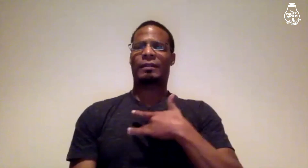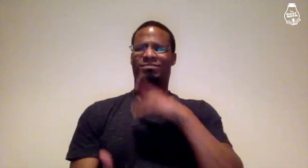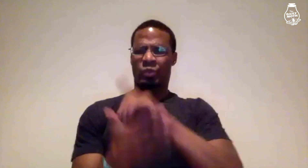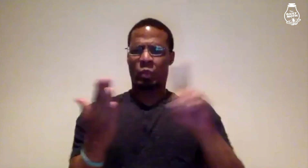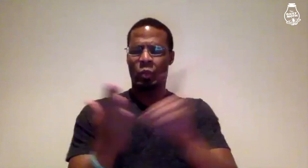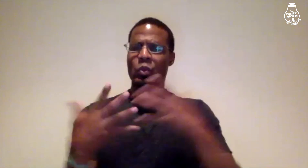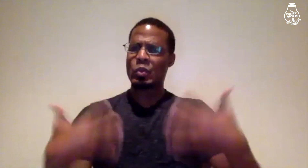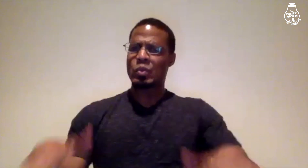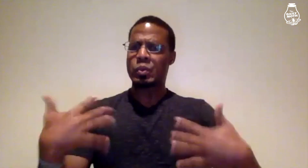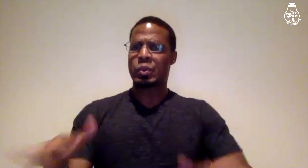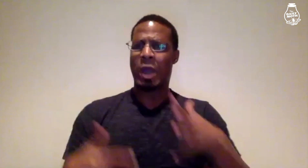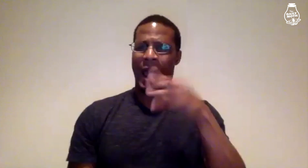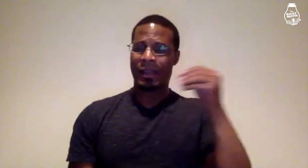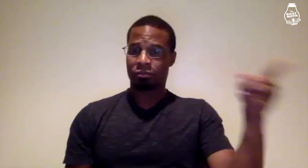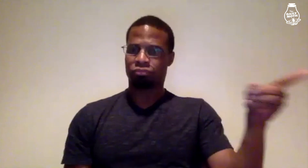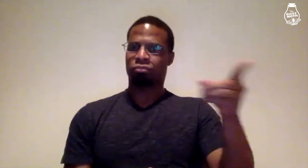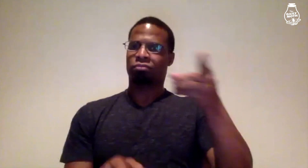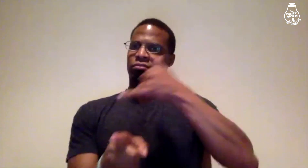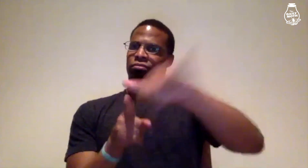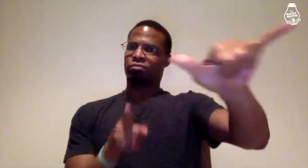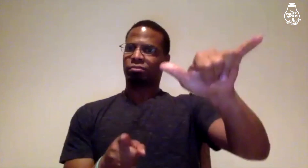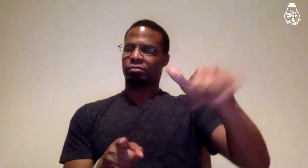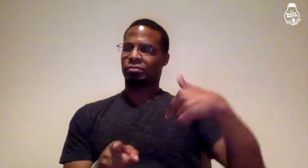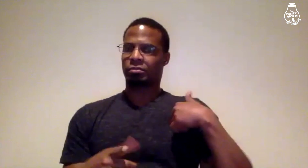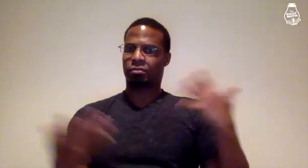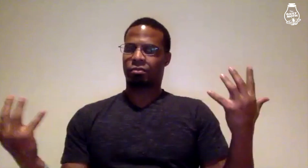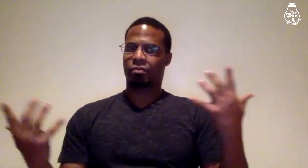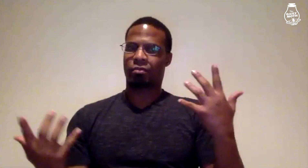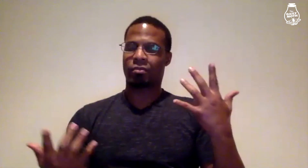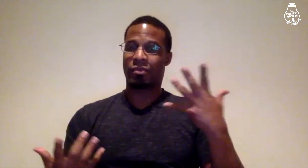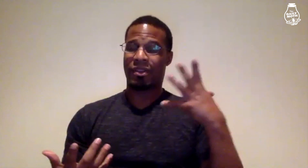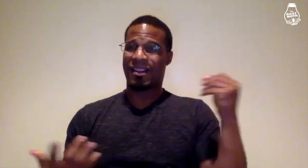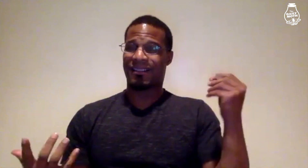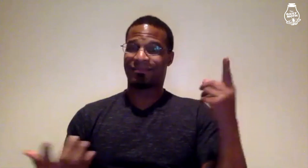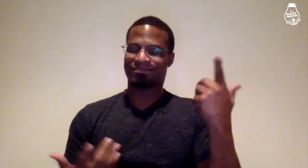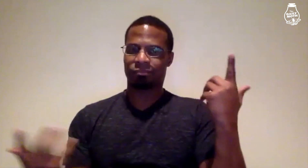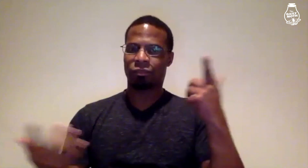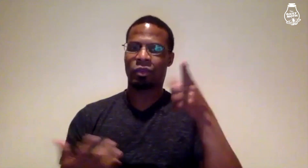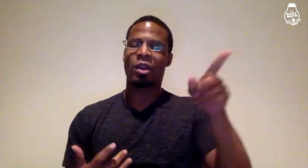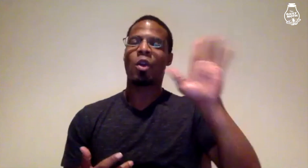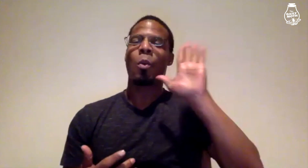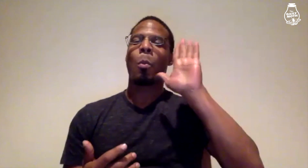Yes, I felt discriminated against and they swore at me.